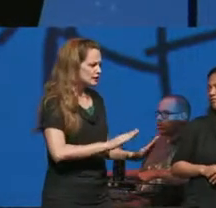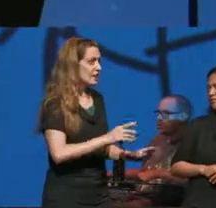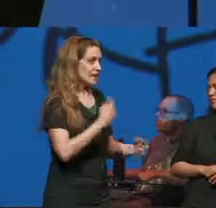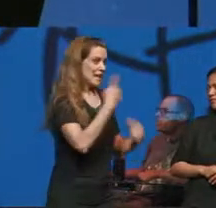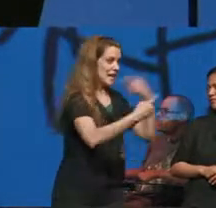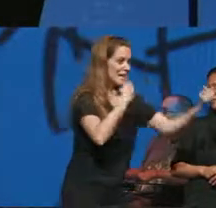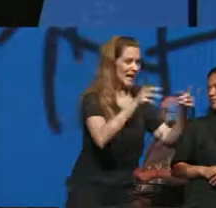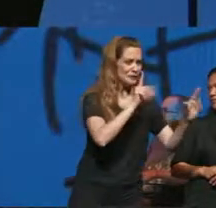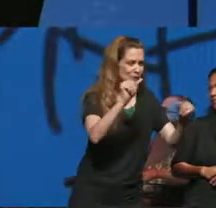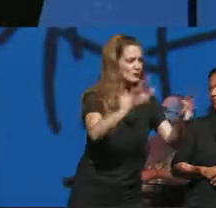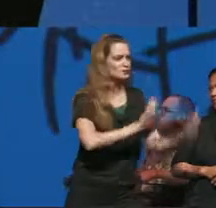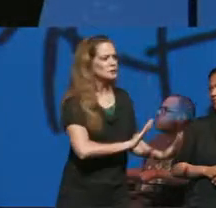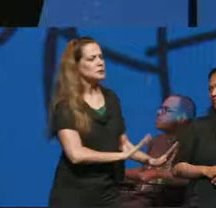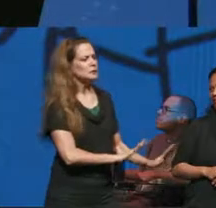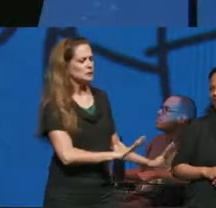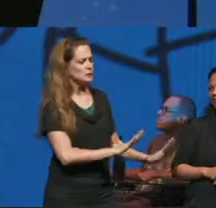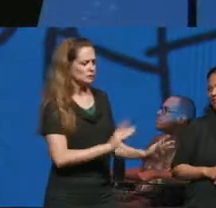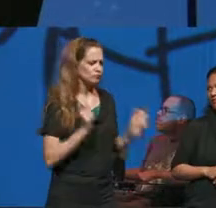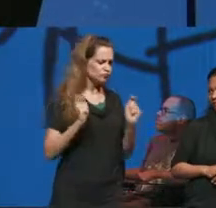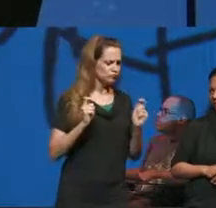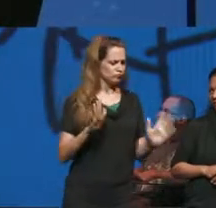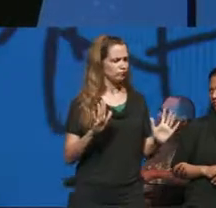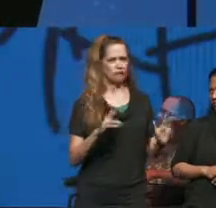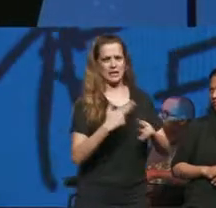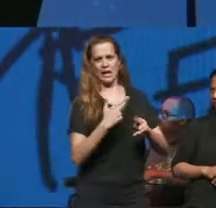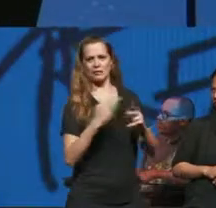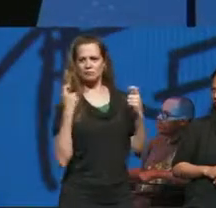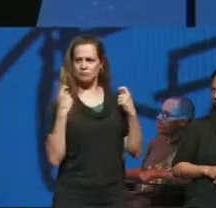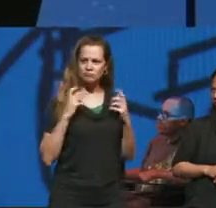what to tell anyone okay I have a reputation to maintain